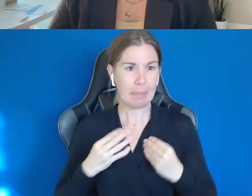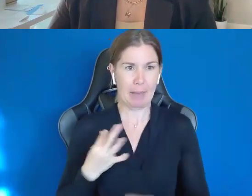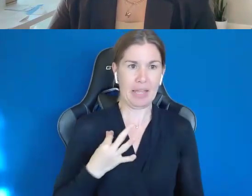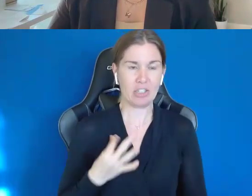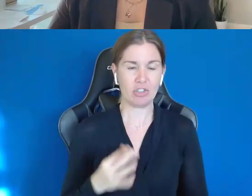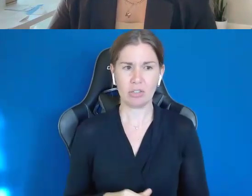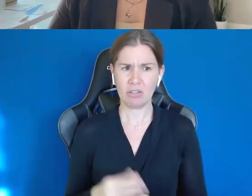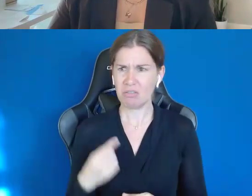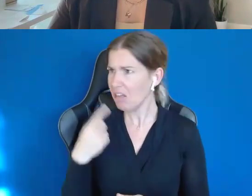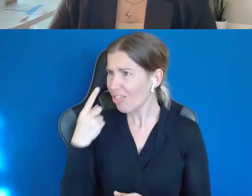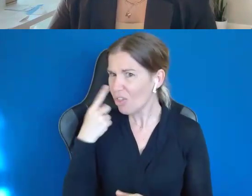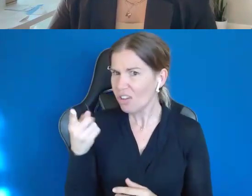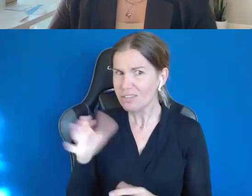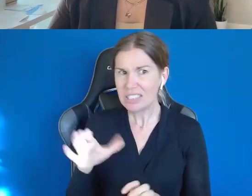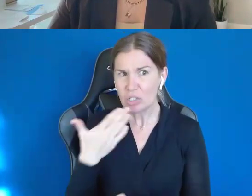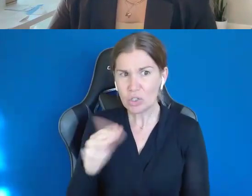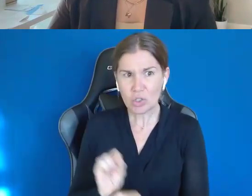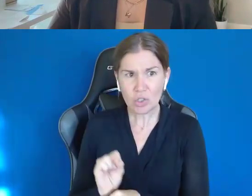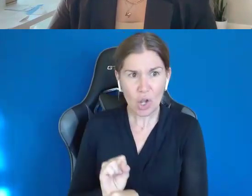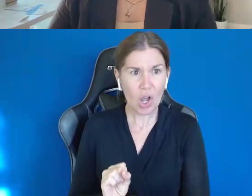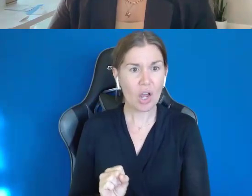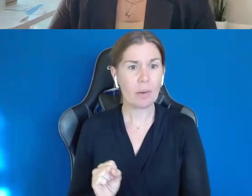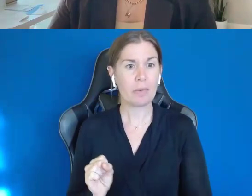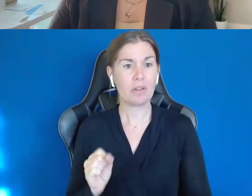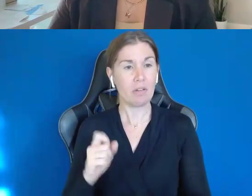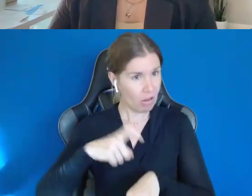a good job and he was always there, and he was on time.